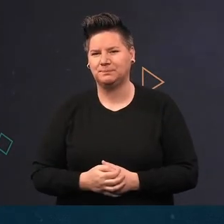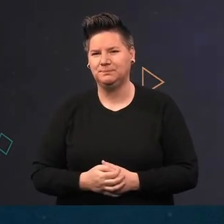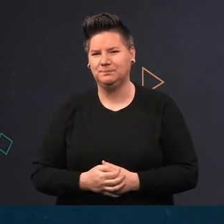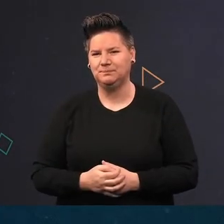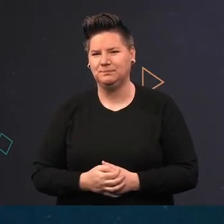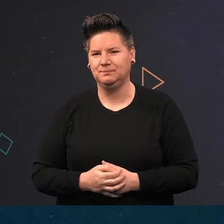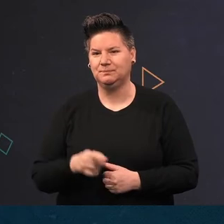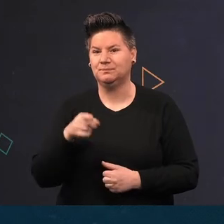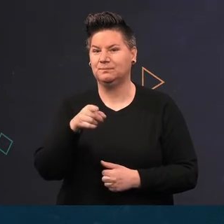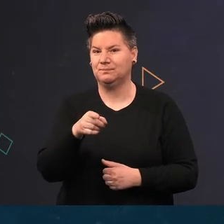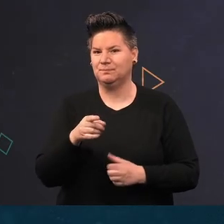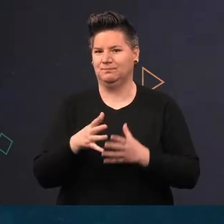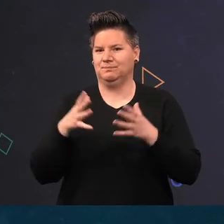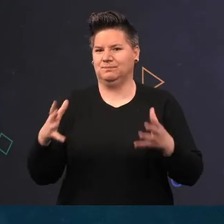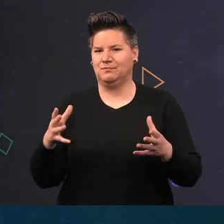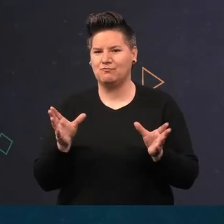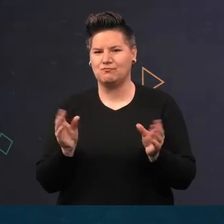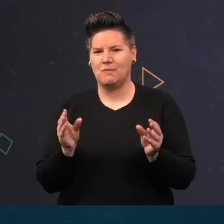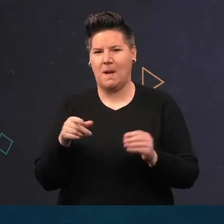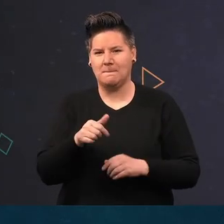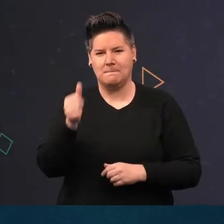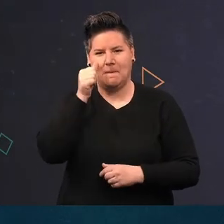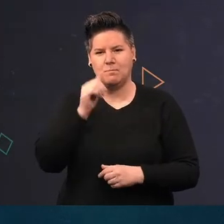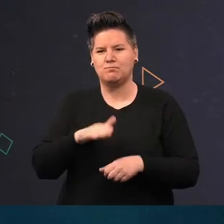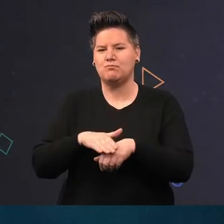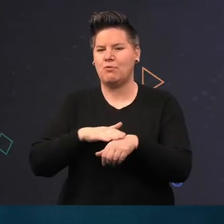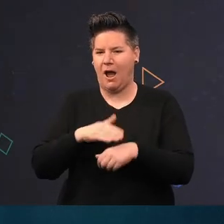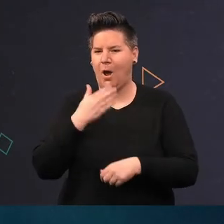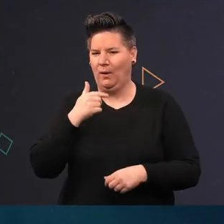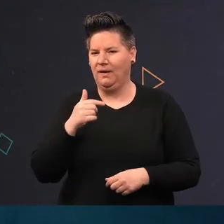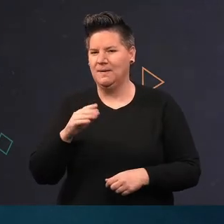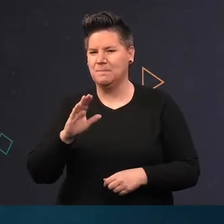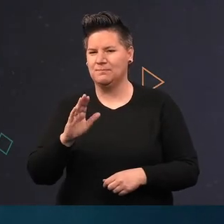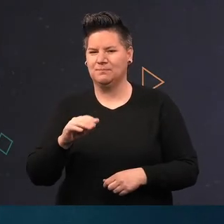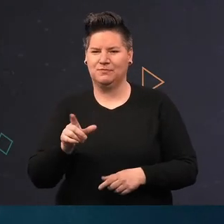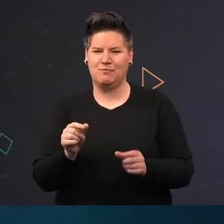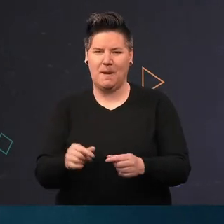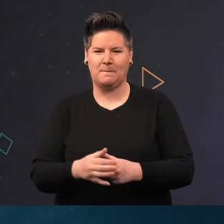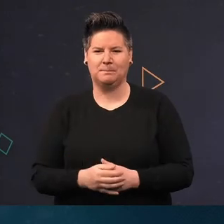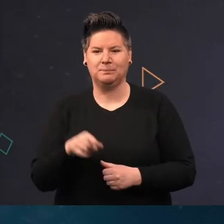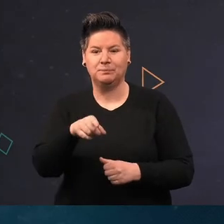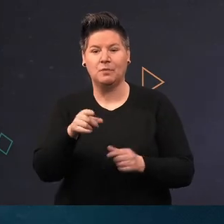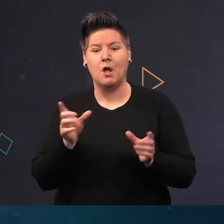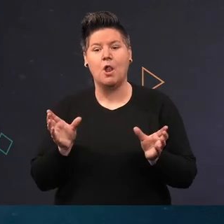More recognisable to most is the Edible or Brown crab. In this case a big male with his claws held aloft ready to defend himself